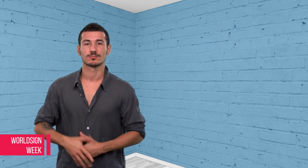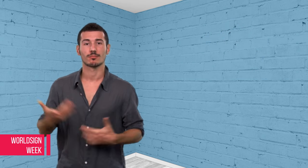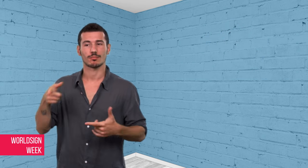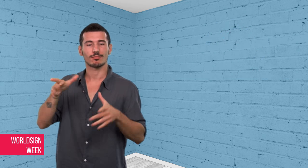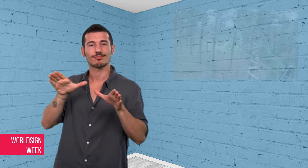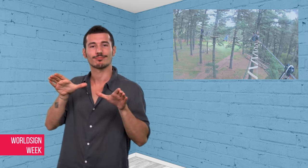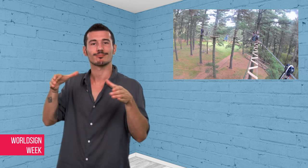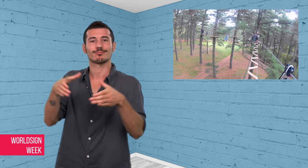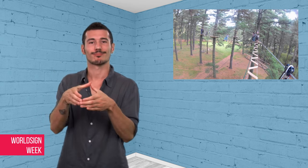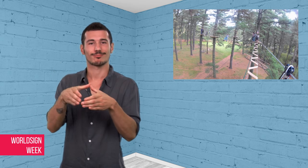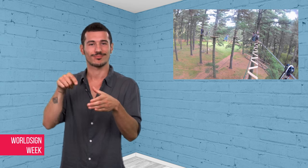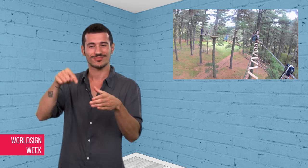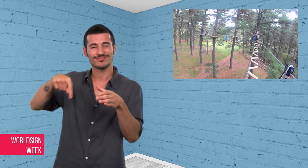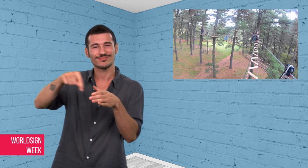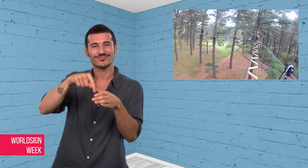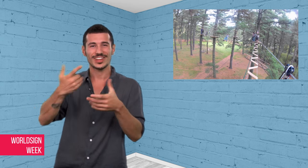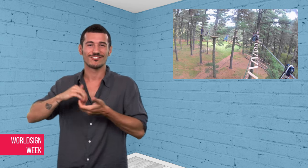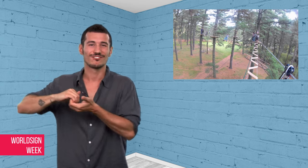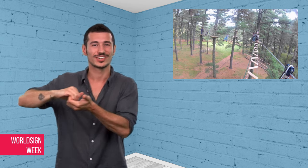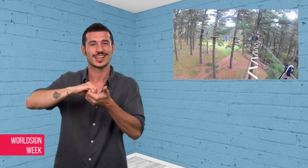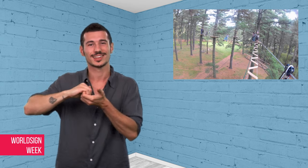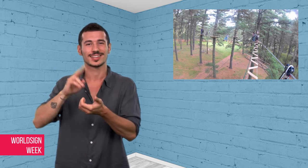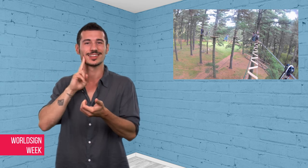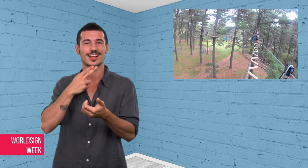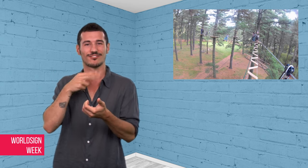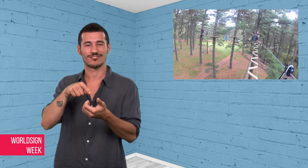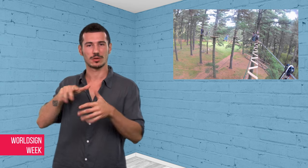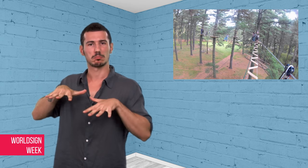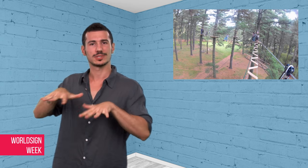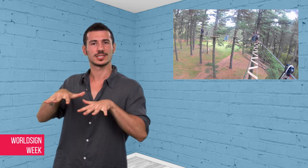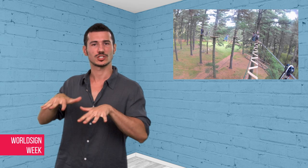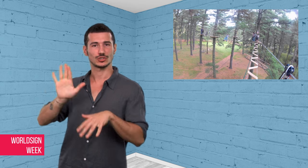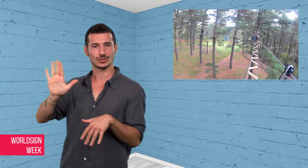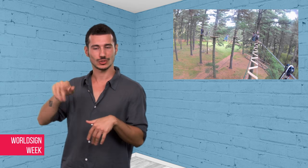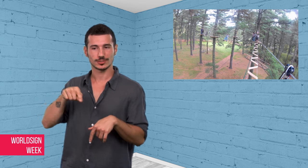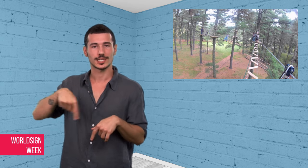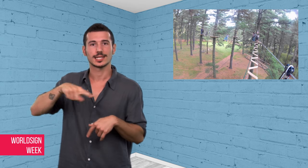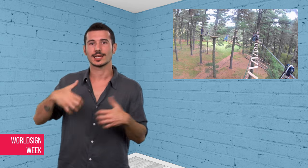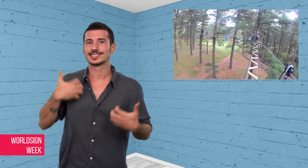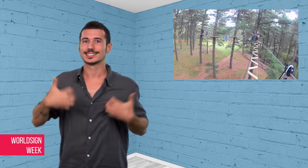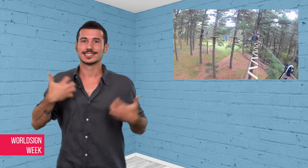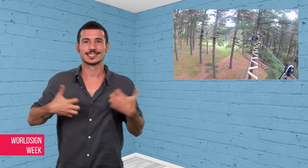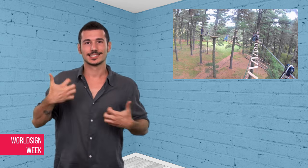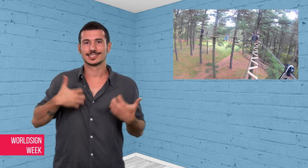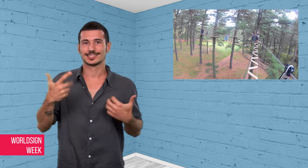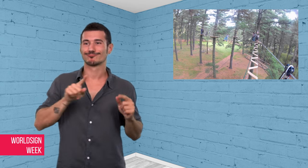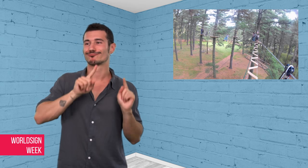A Deaf British group were looking forward to